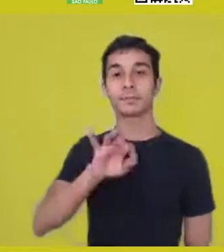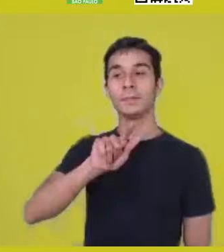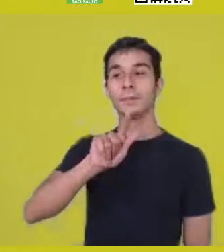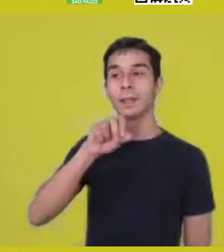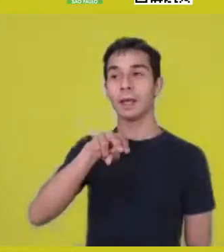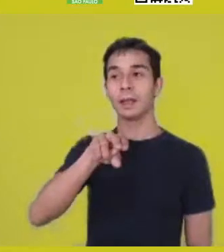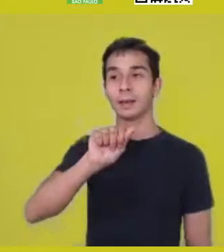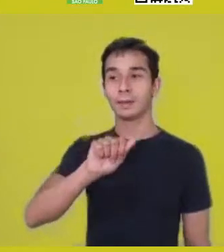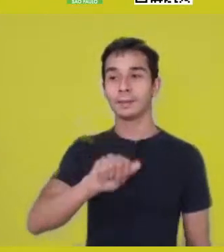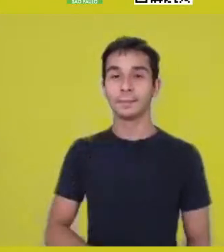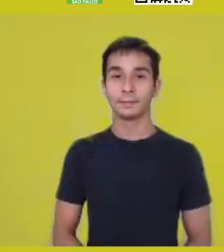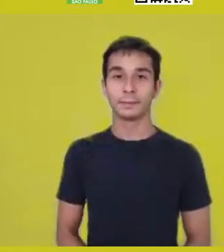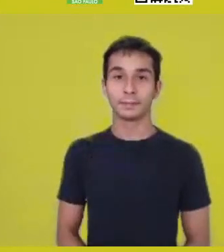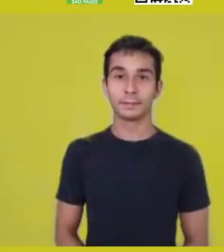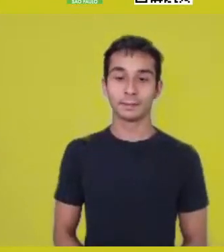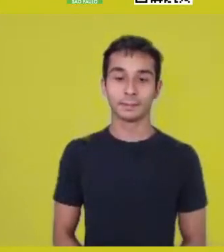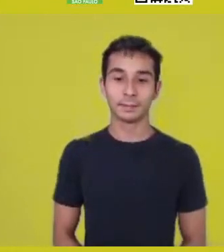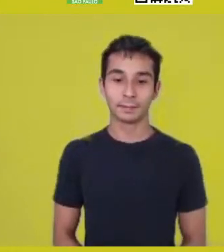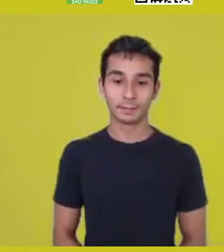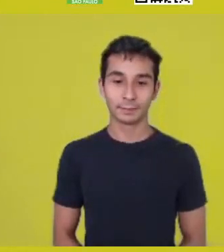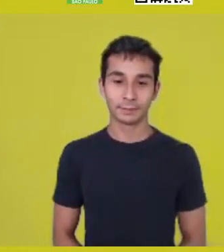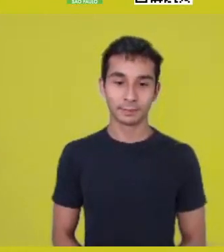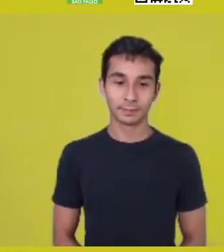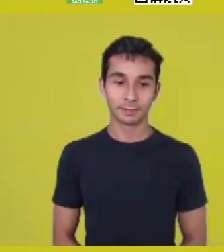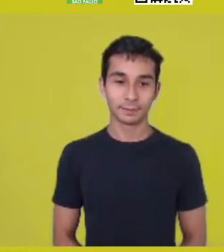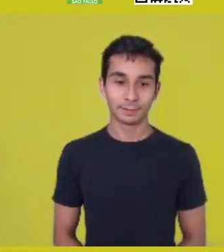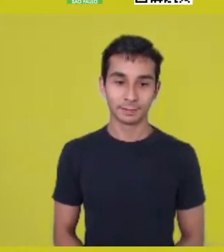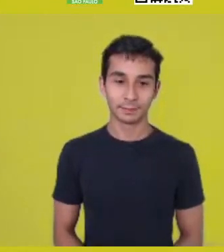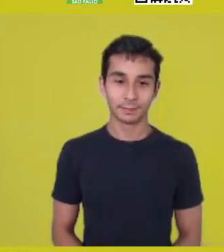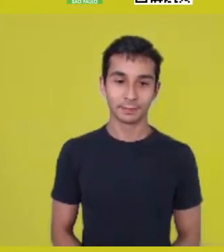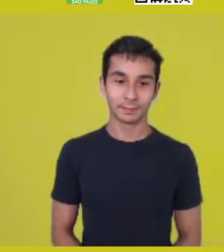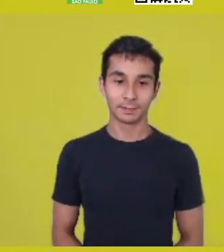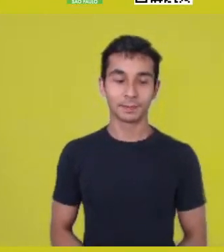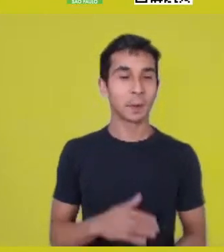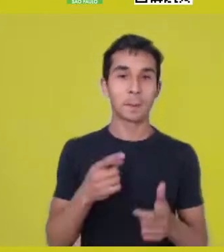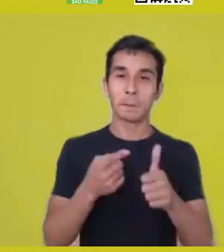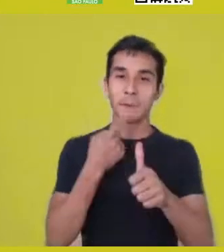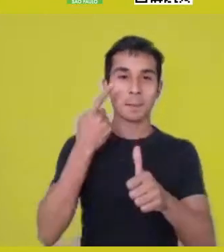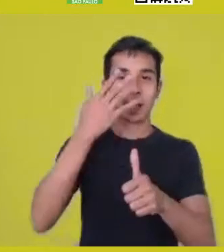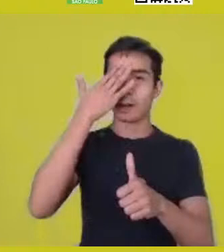Look, I’d like to begin by saying thanks, again,